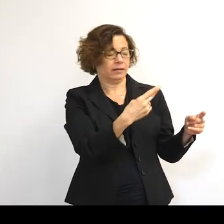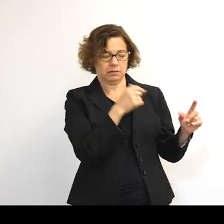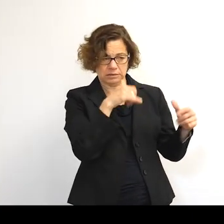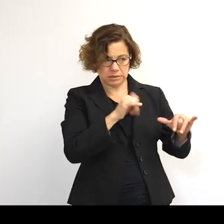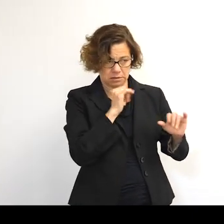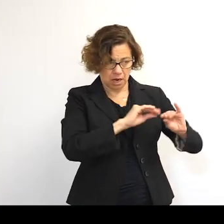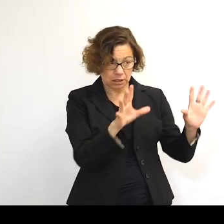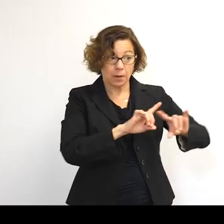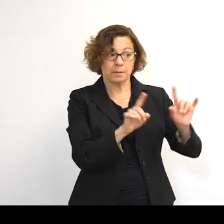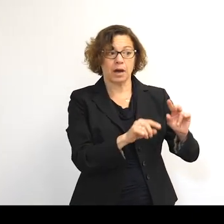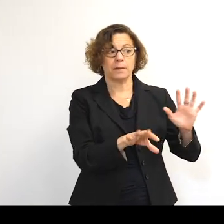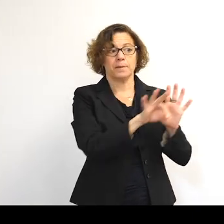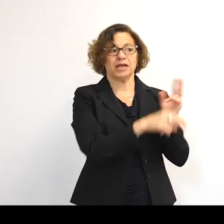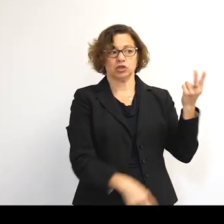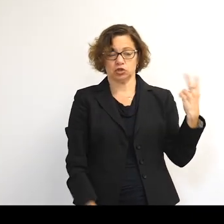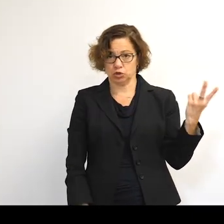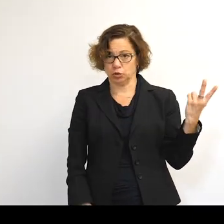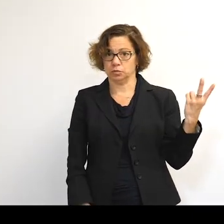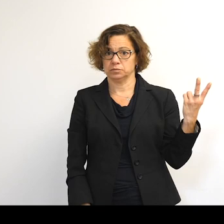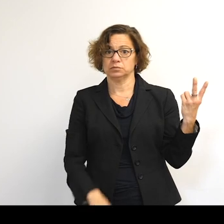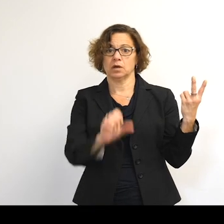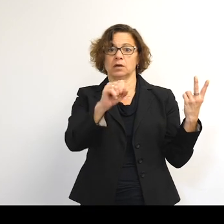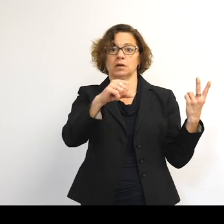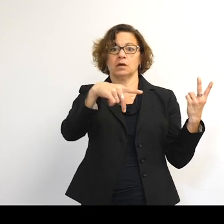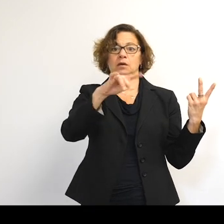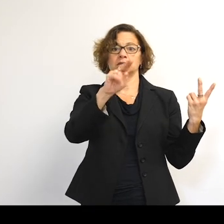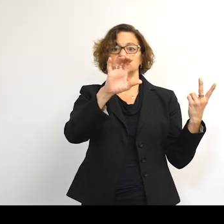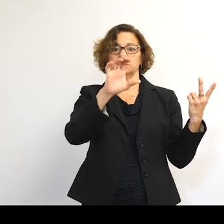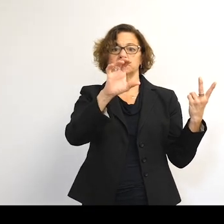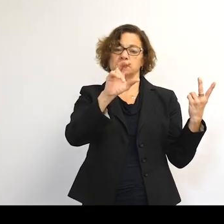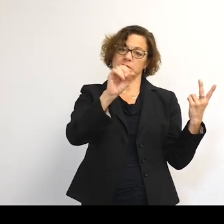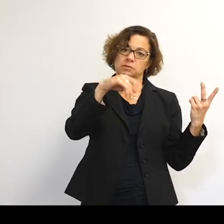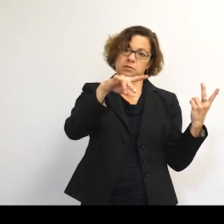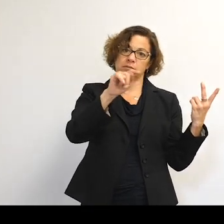But if we focus on just two-- Sputnik 1-- what started this whole thing off